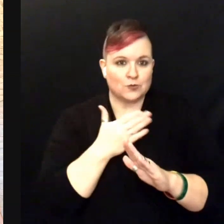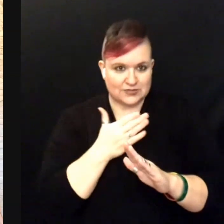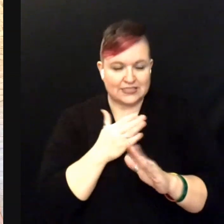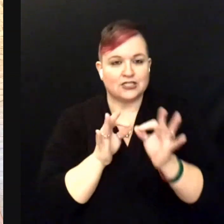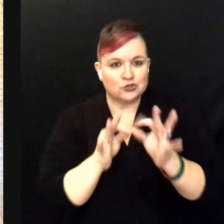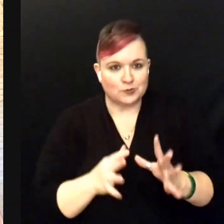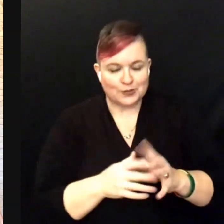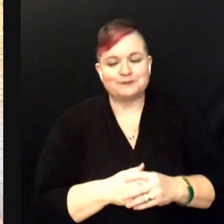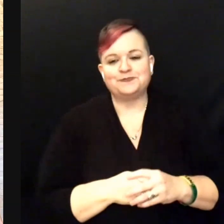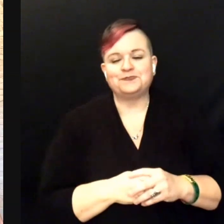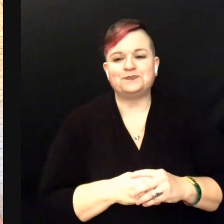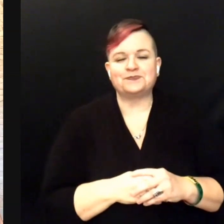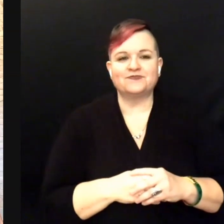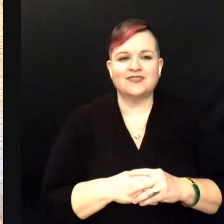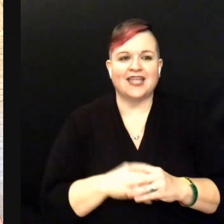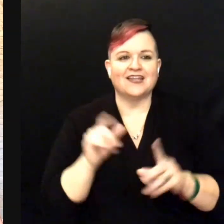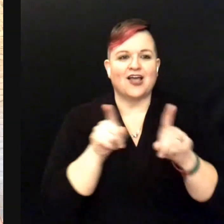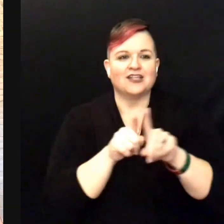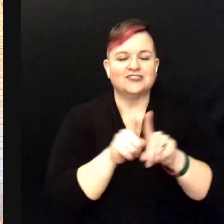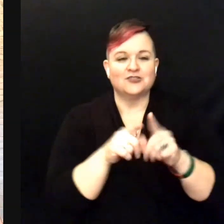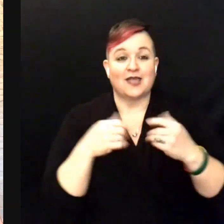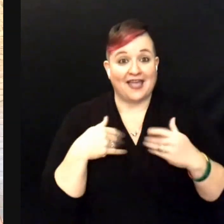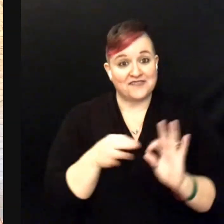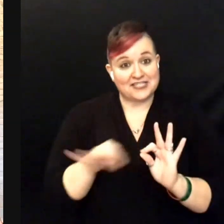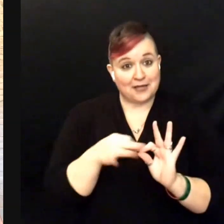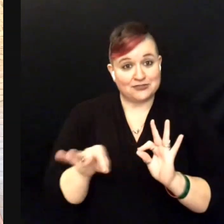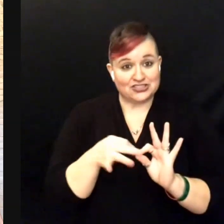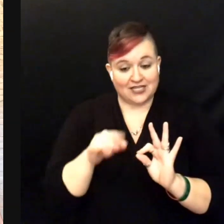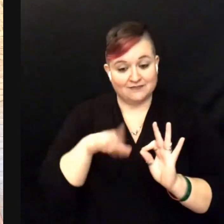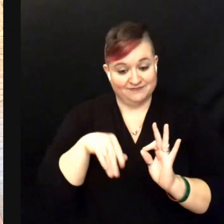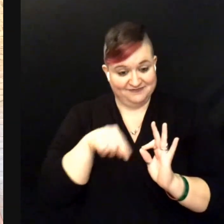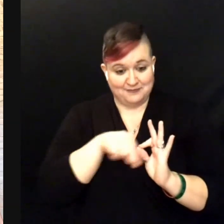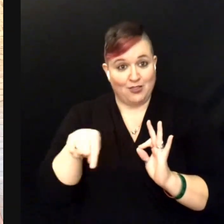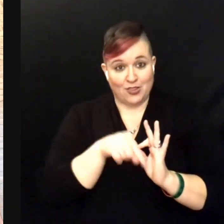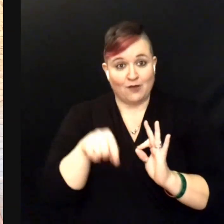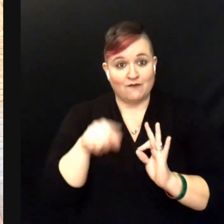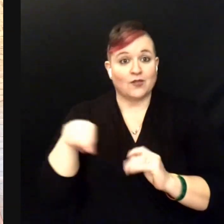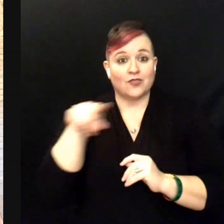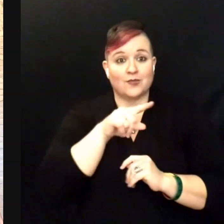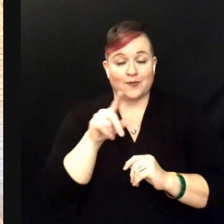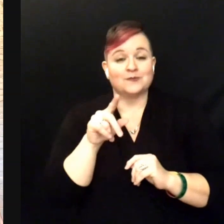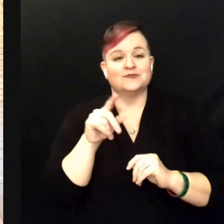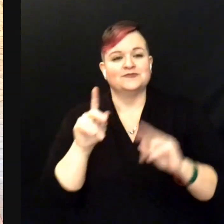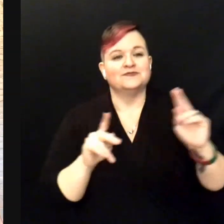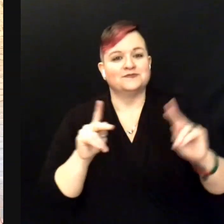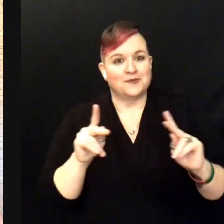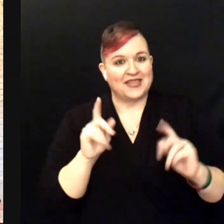And, also to have captions down below for those of you who are needing them.